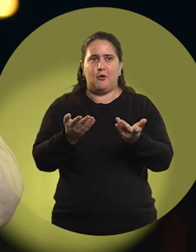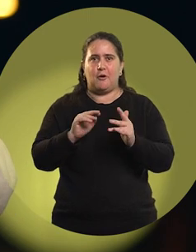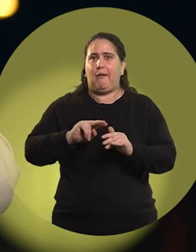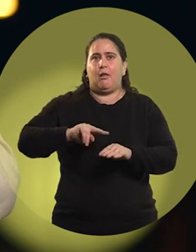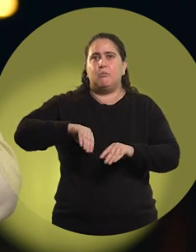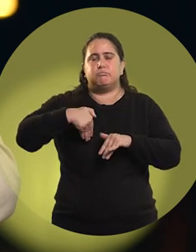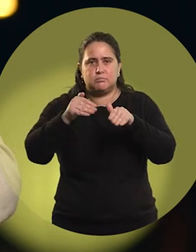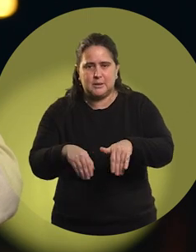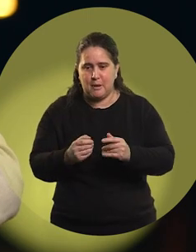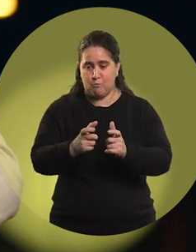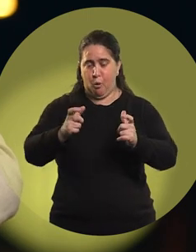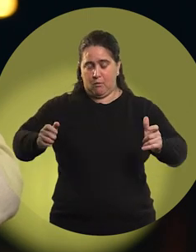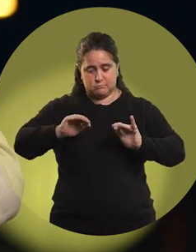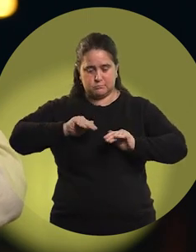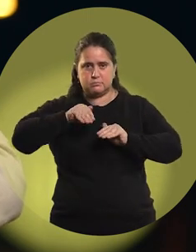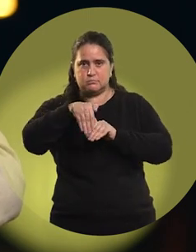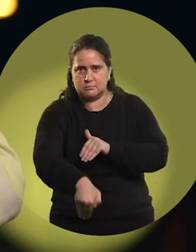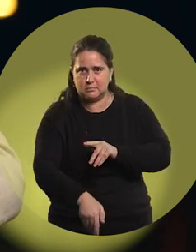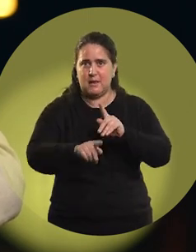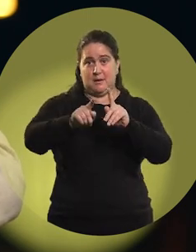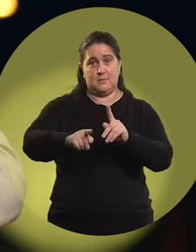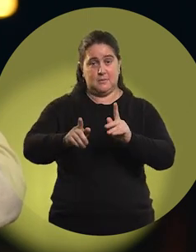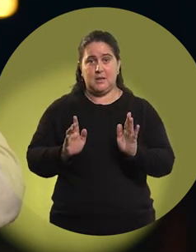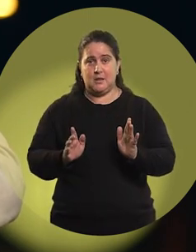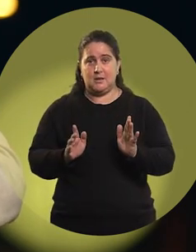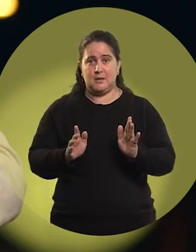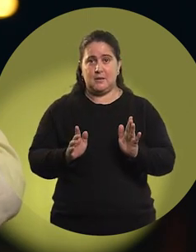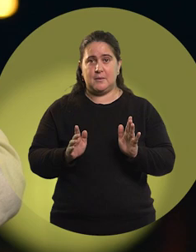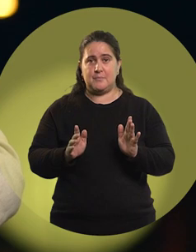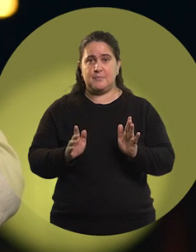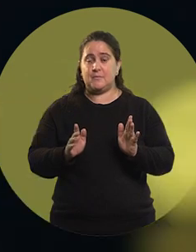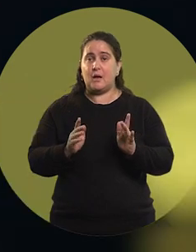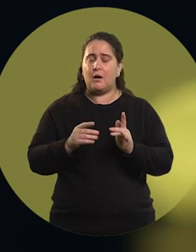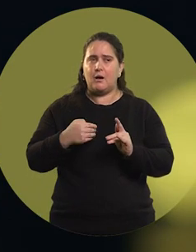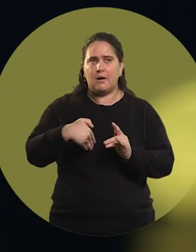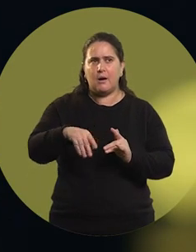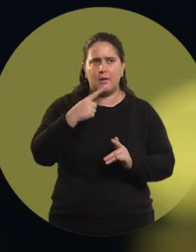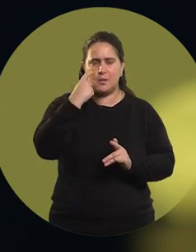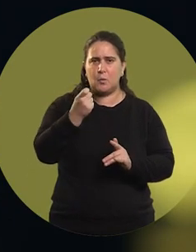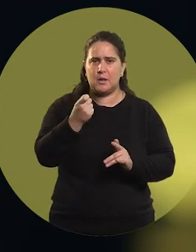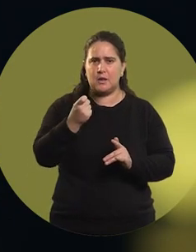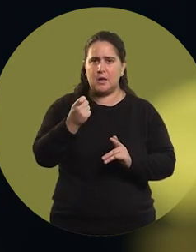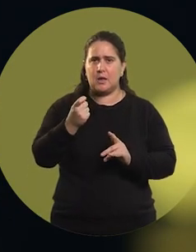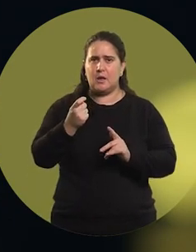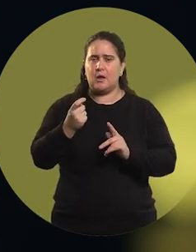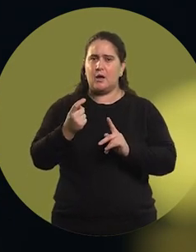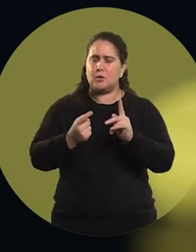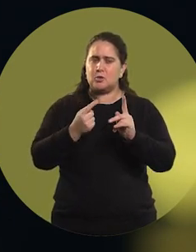like falling into a big hole. And then I realized that the times when I